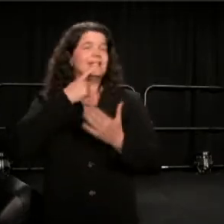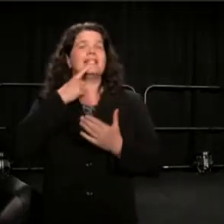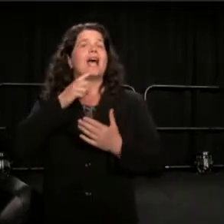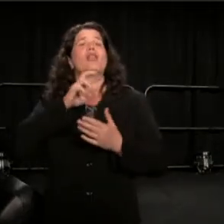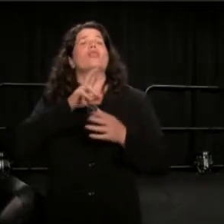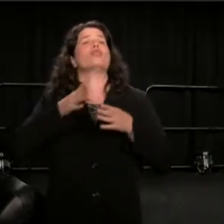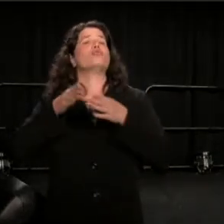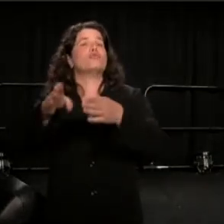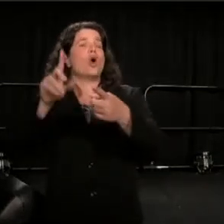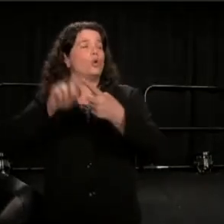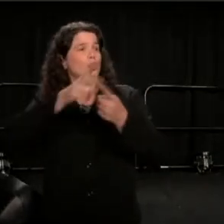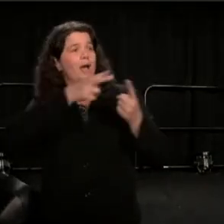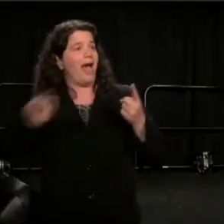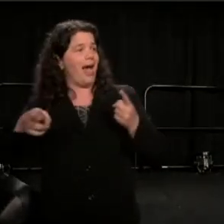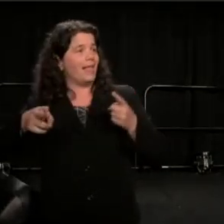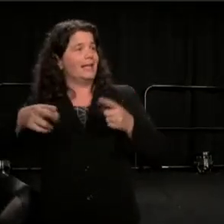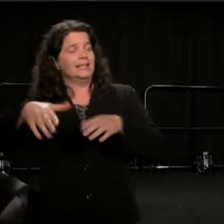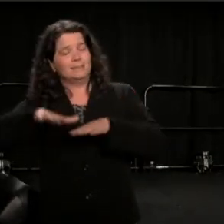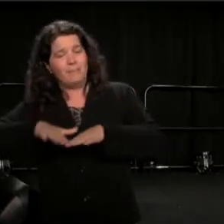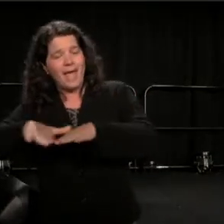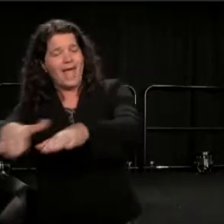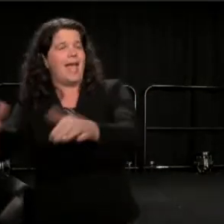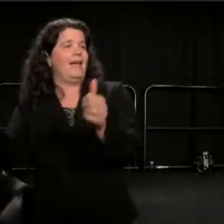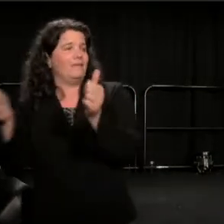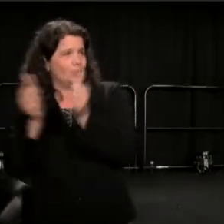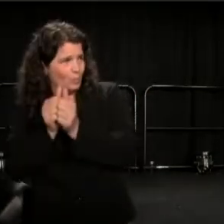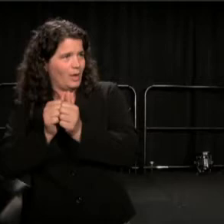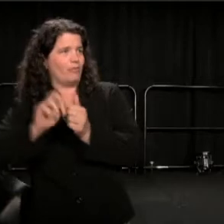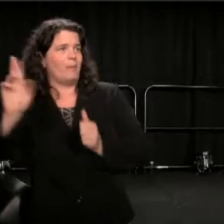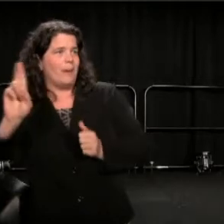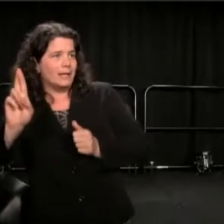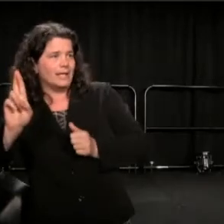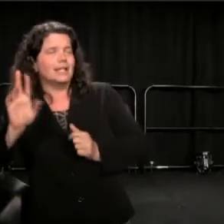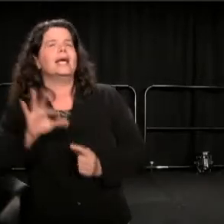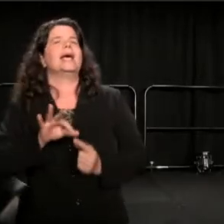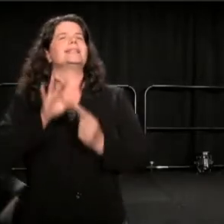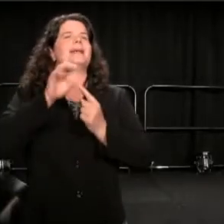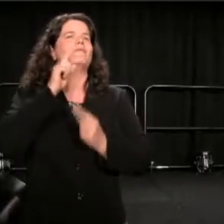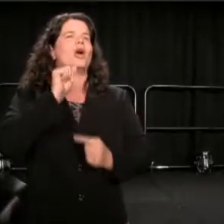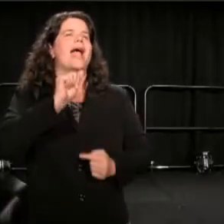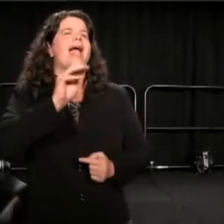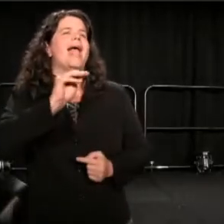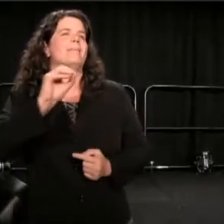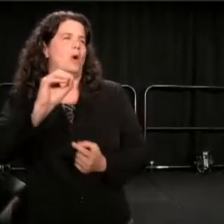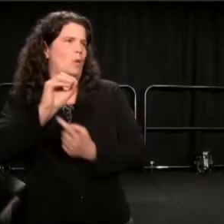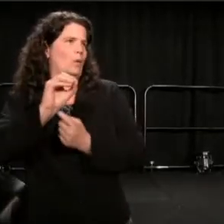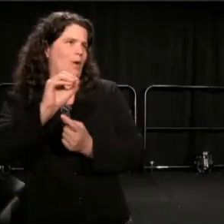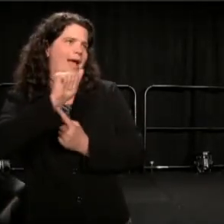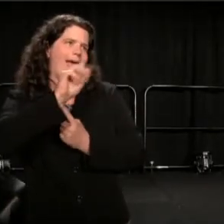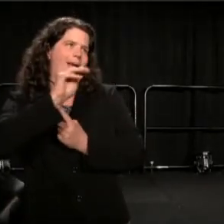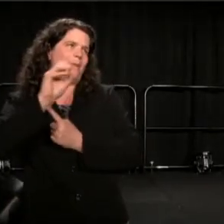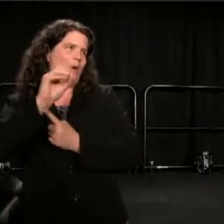And then in magic marker was written, "Except for Amo." Amo Houghton, being the republican congressman.